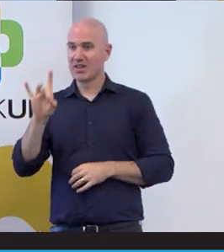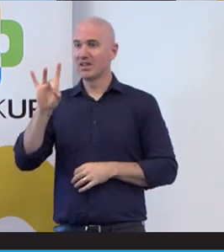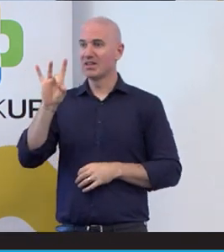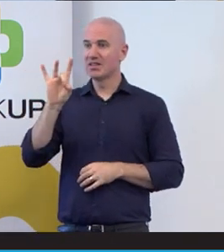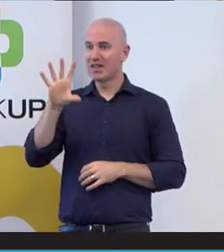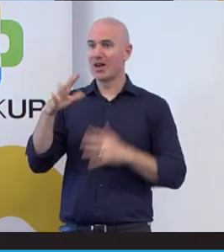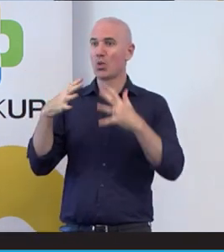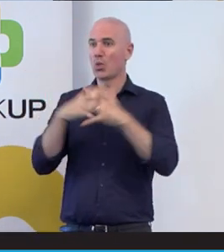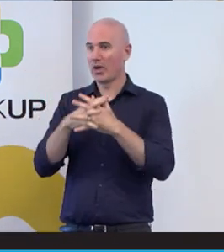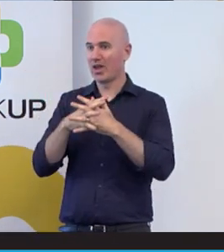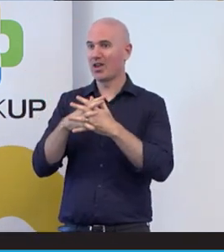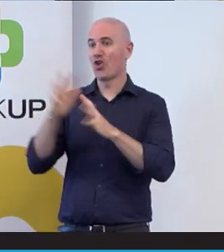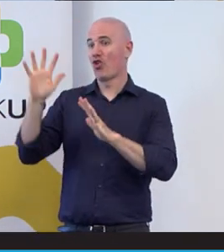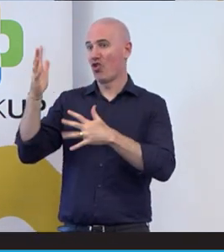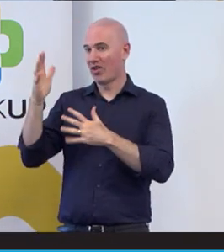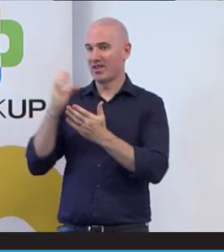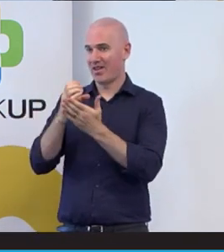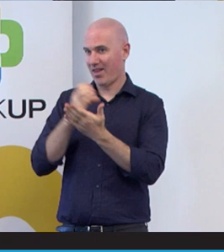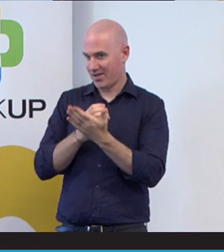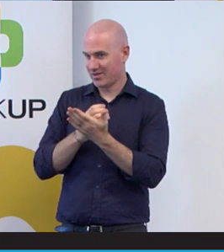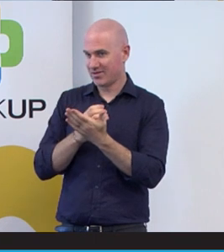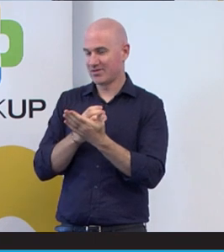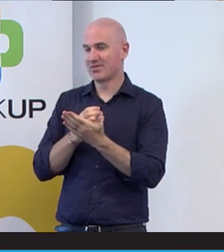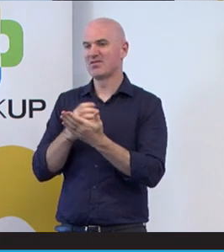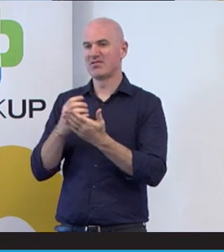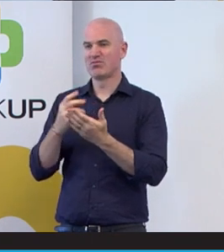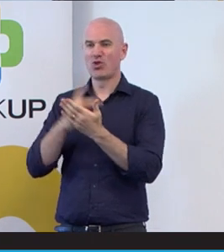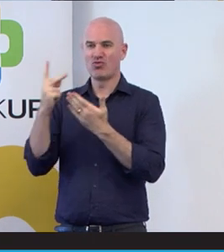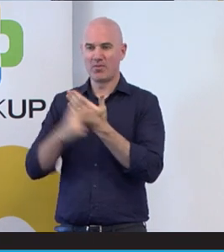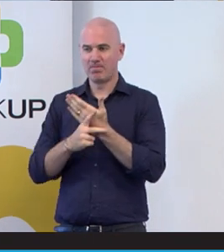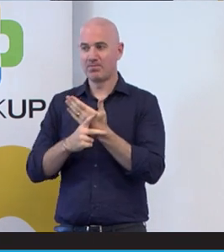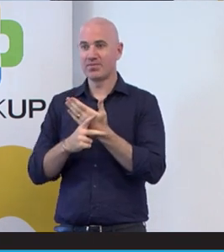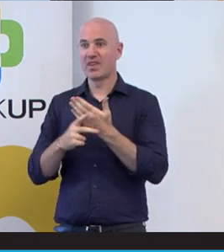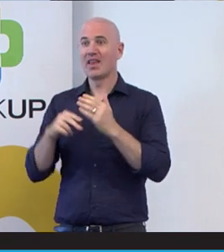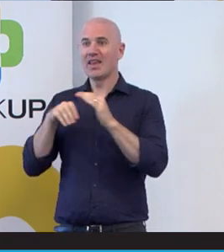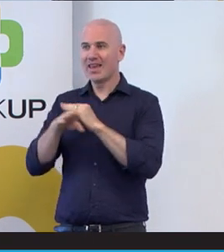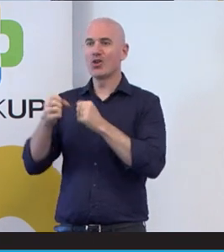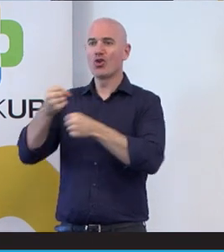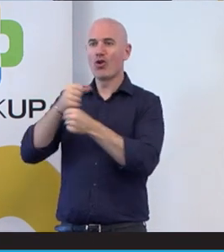I'll be running a ten week Auslan program at a coffee shop. The reason why we put it in a coffee